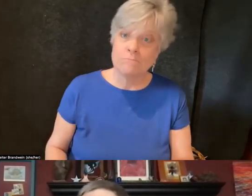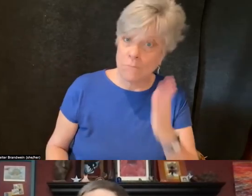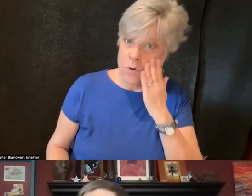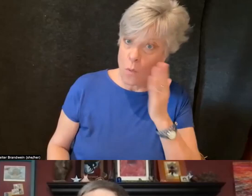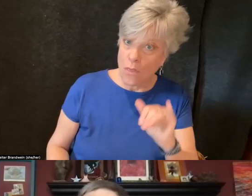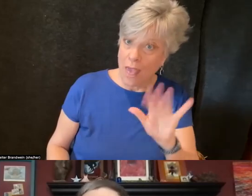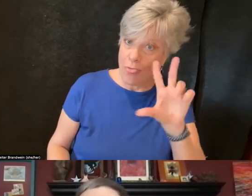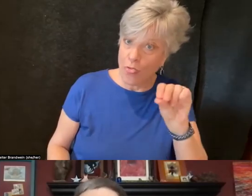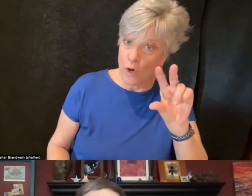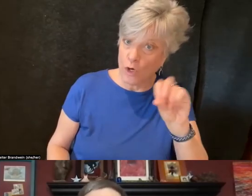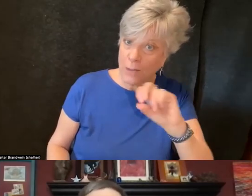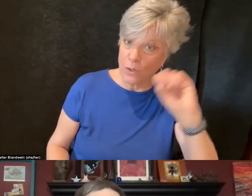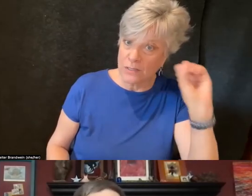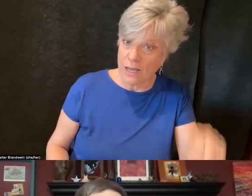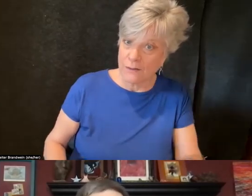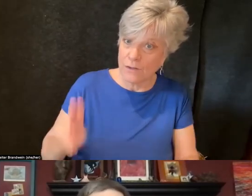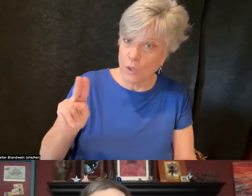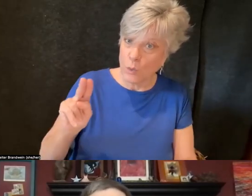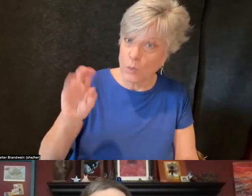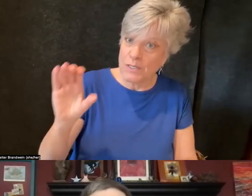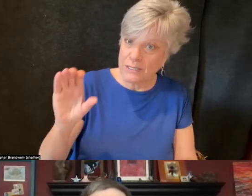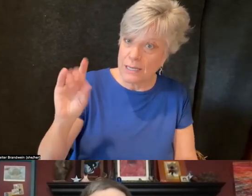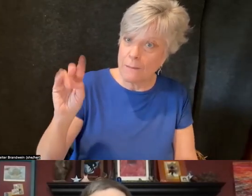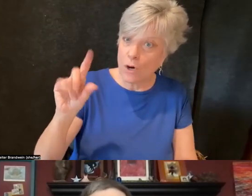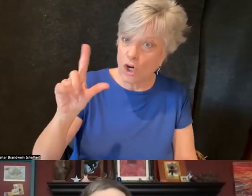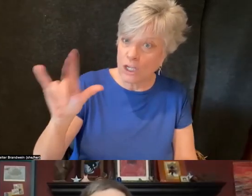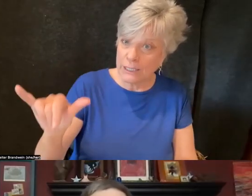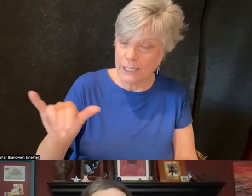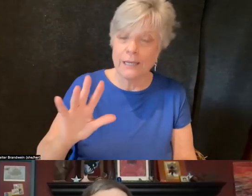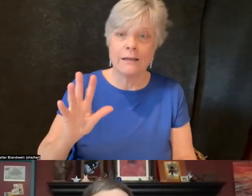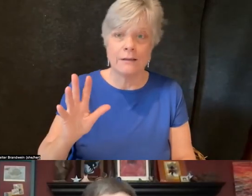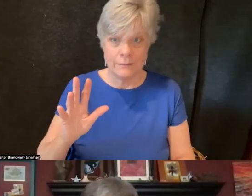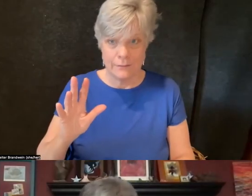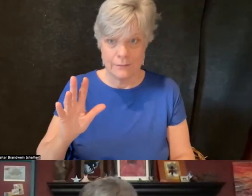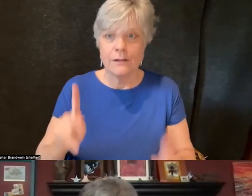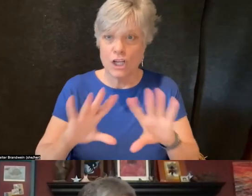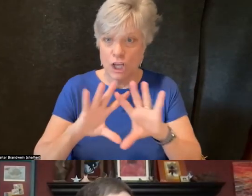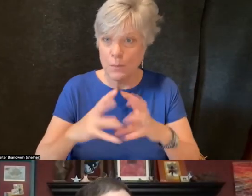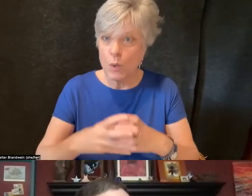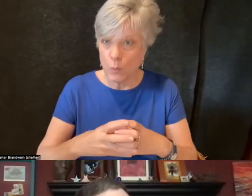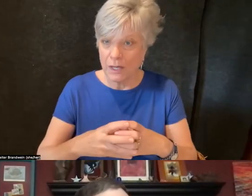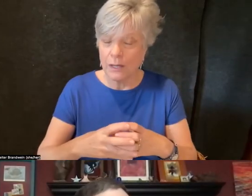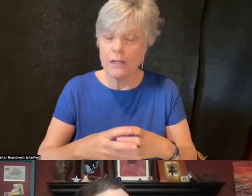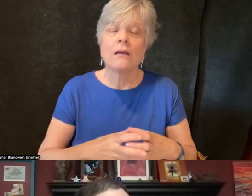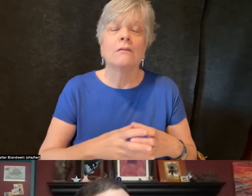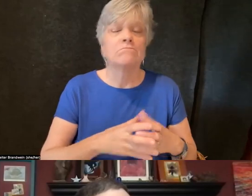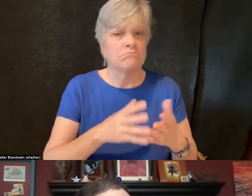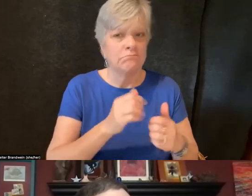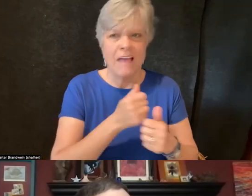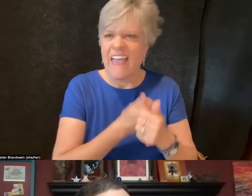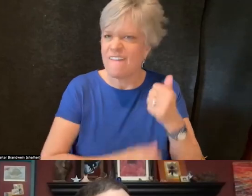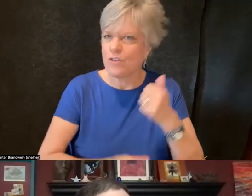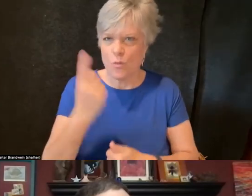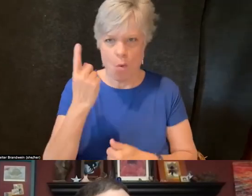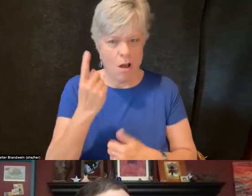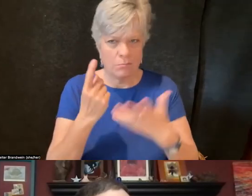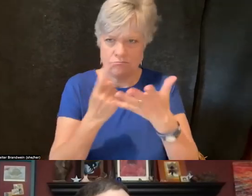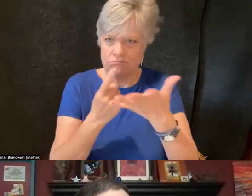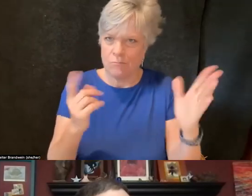which includes campus staff, undergraduates, graduates, post docs, and faculty,